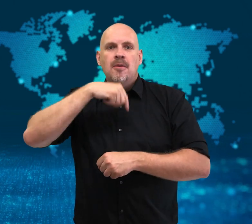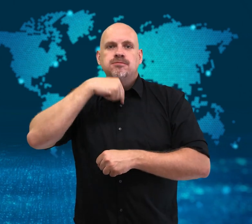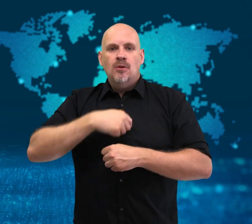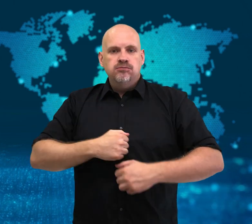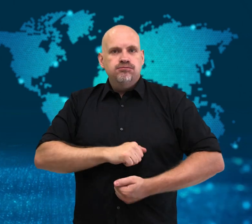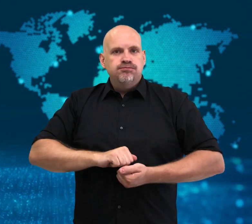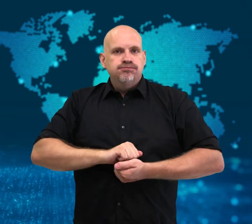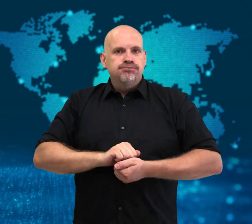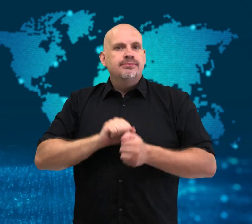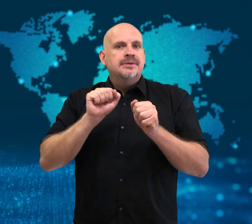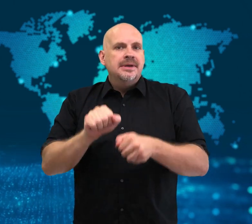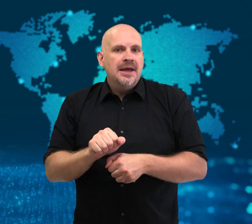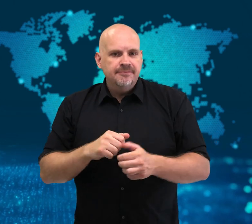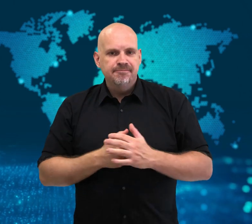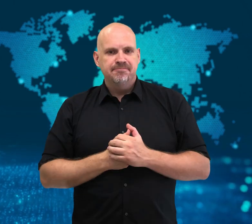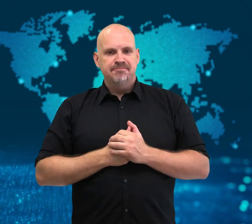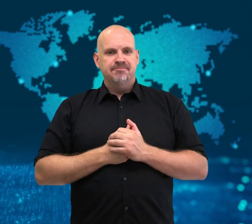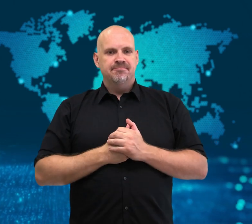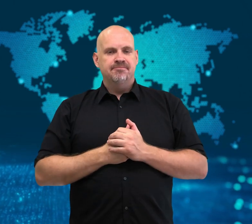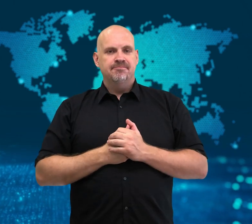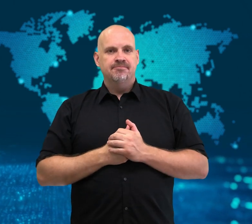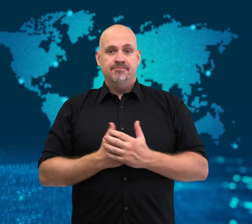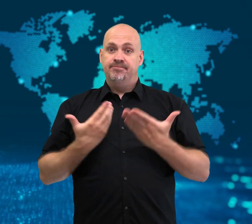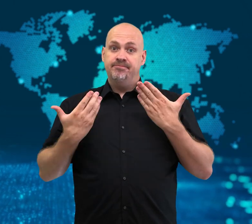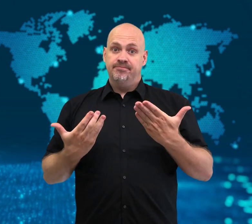Despite their small size,